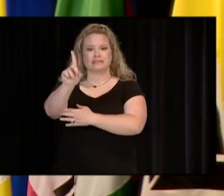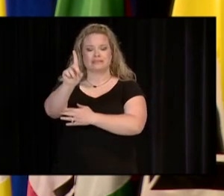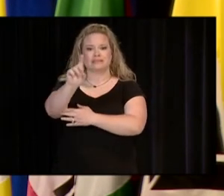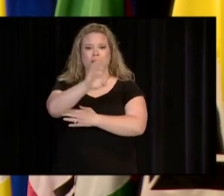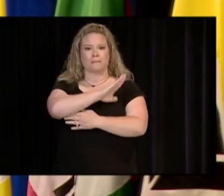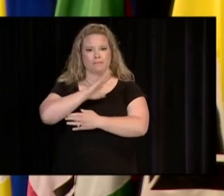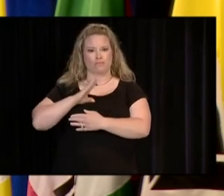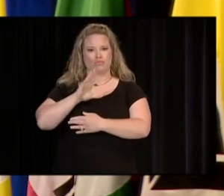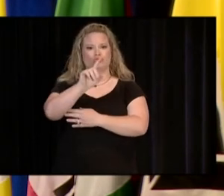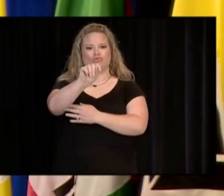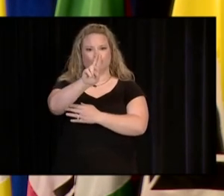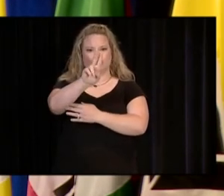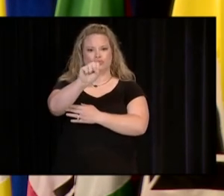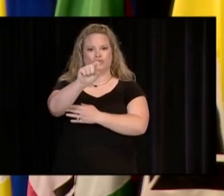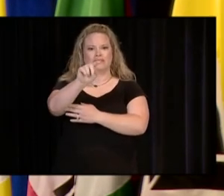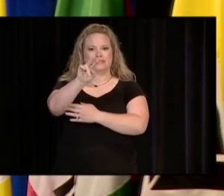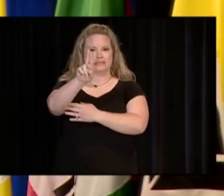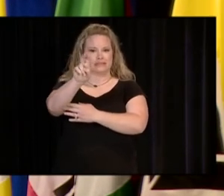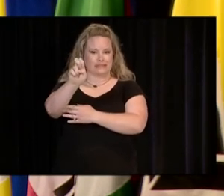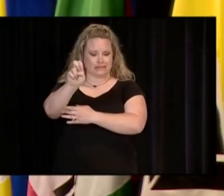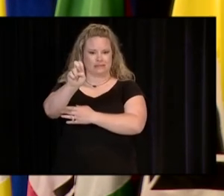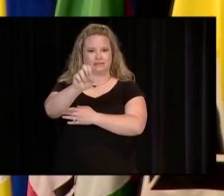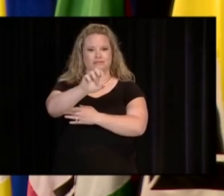TRUSTEE, J.L. SONNY WILLIAMS.